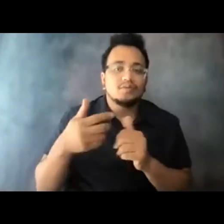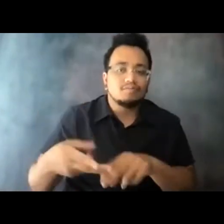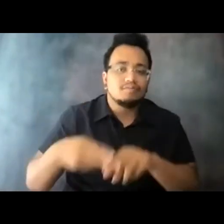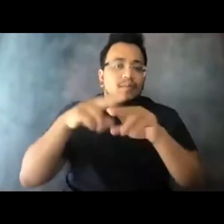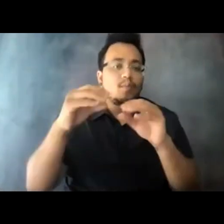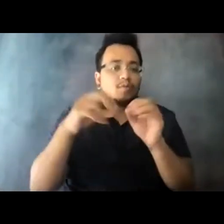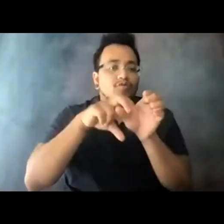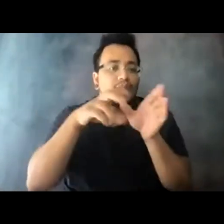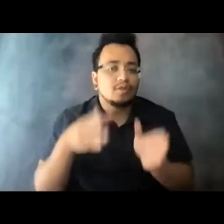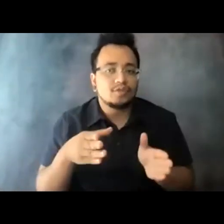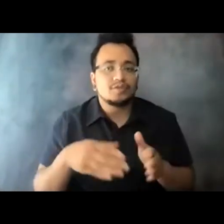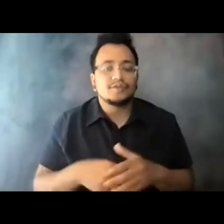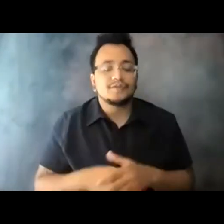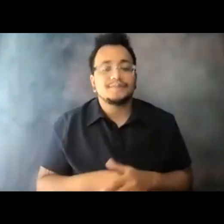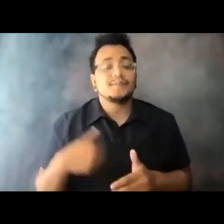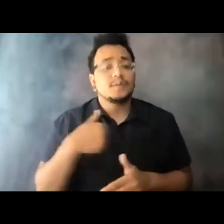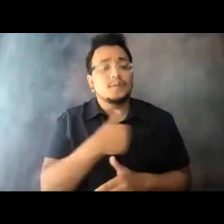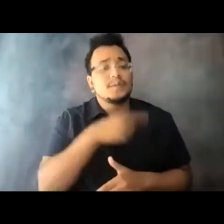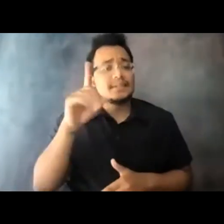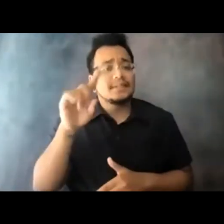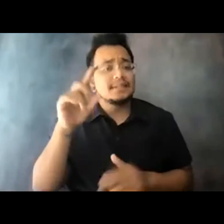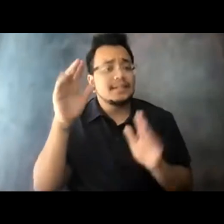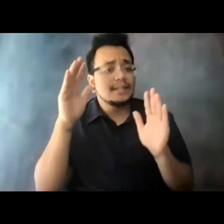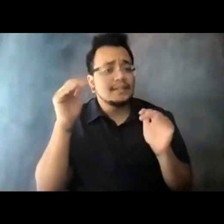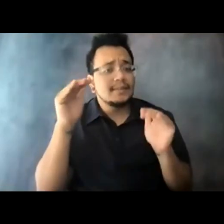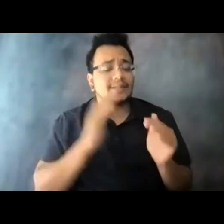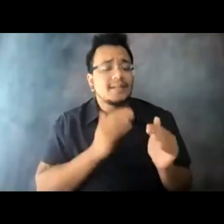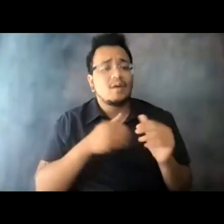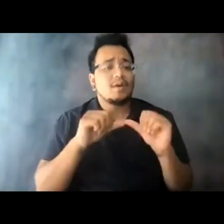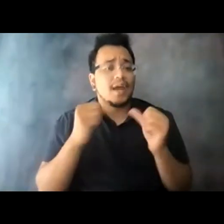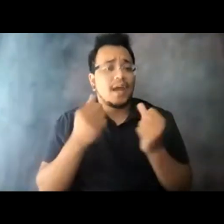15:10:37 And as we expected, our agencies are in very frequent communication with their